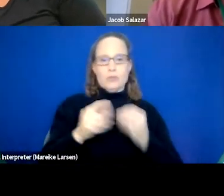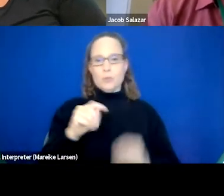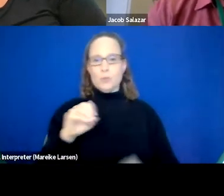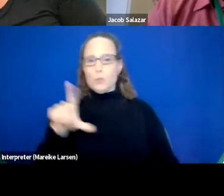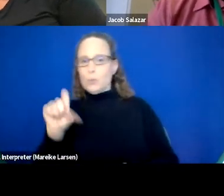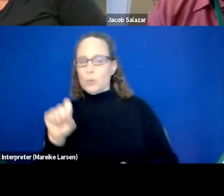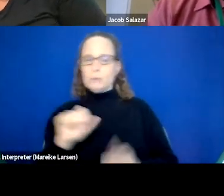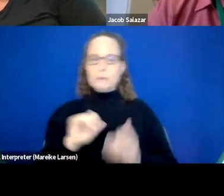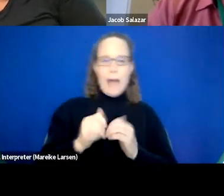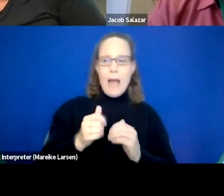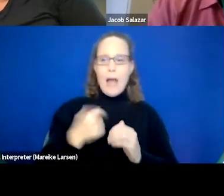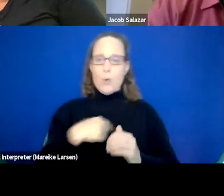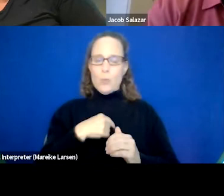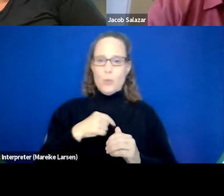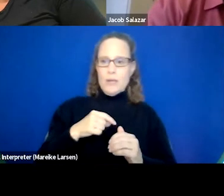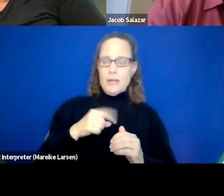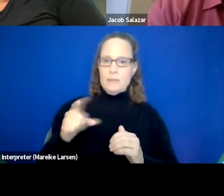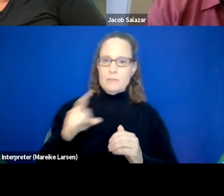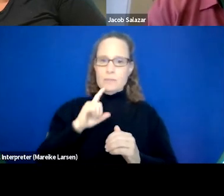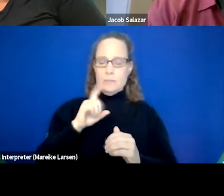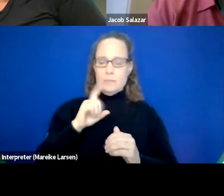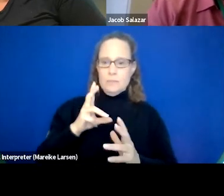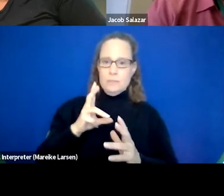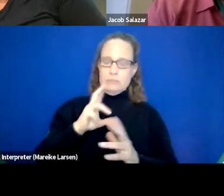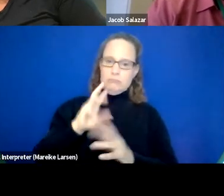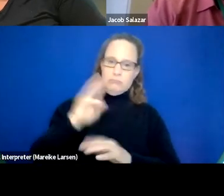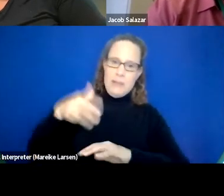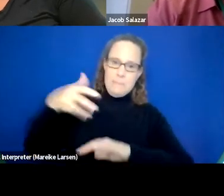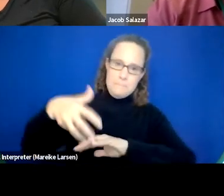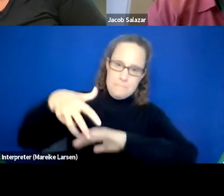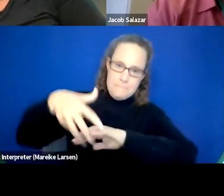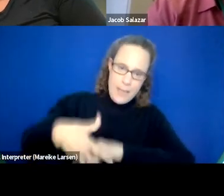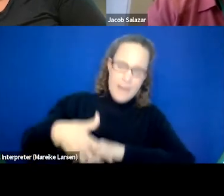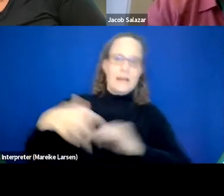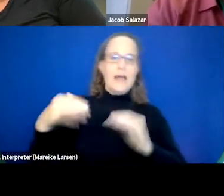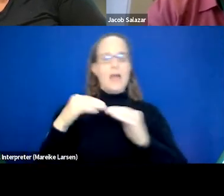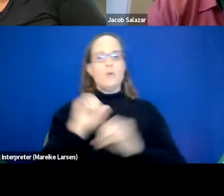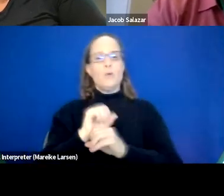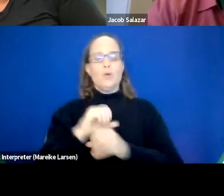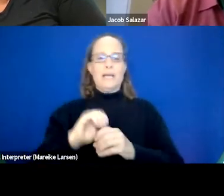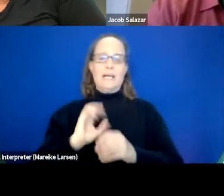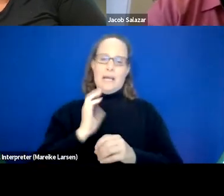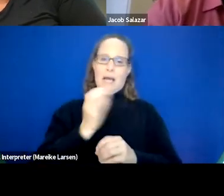that we've been able to embed some of this equity work into our work and hiring practices here at St. Joseph's Center.